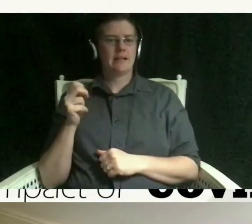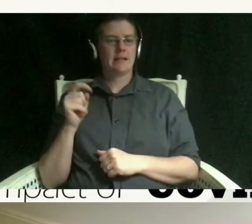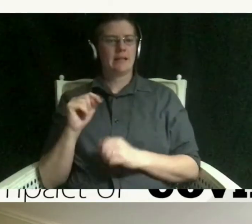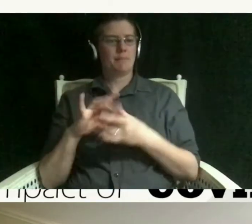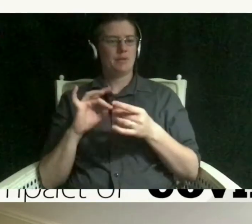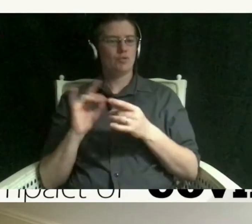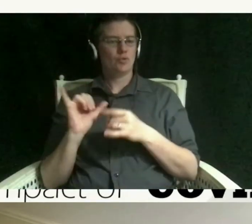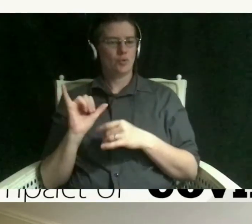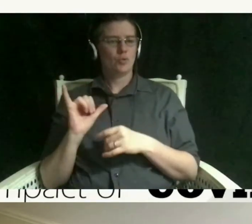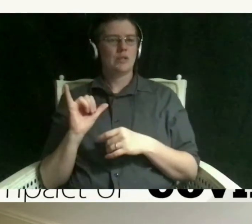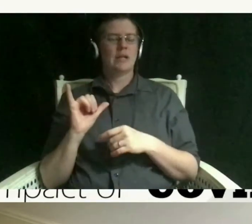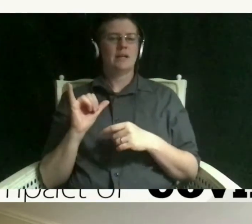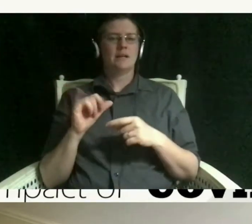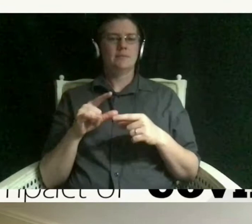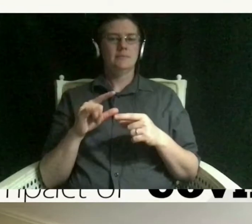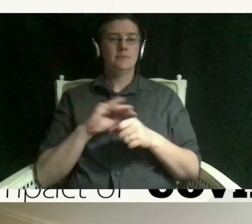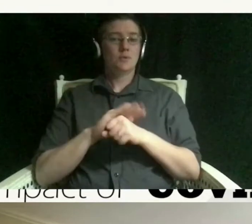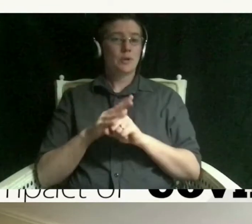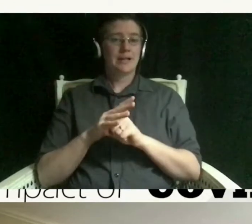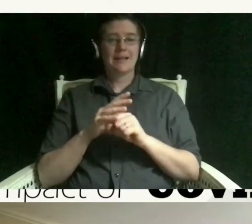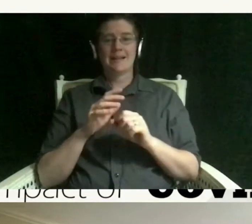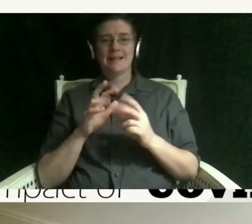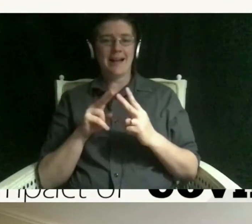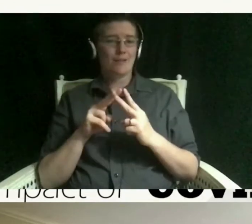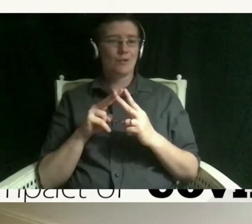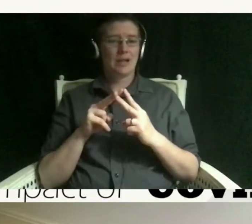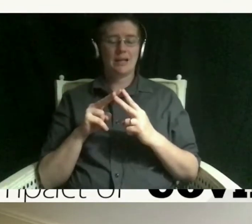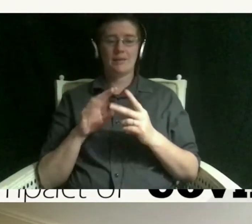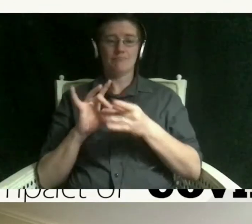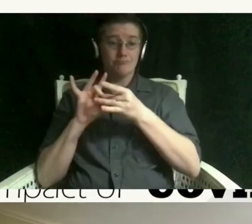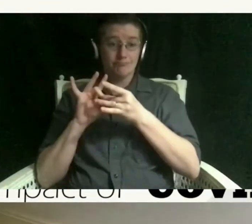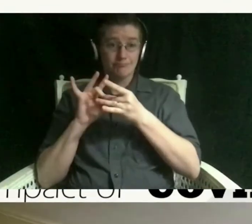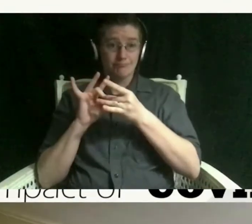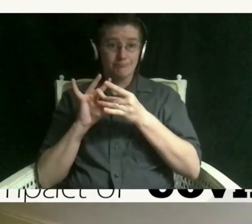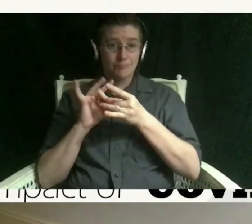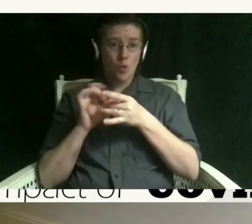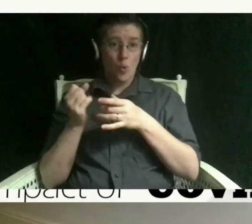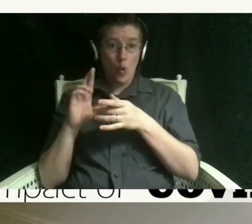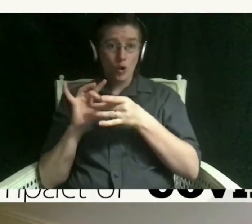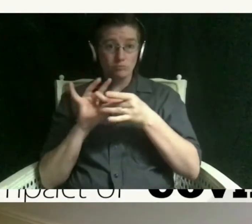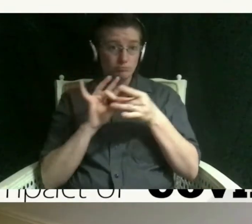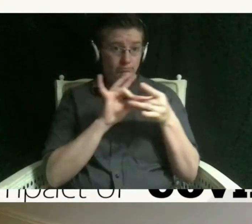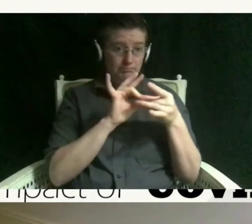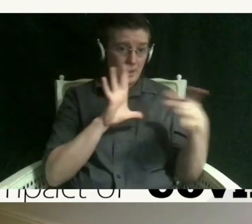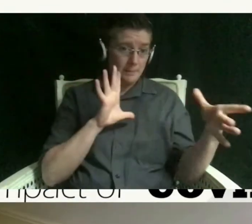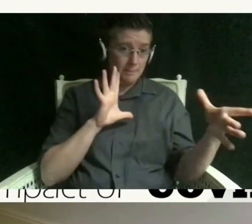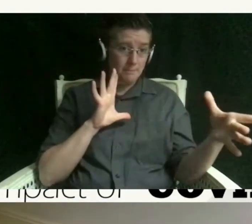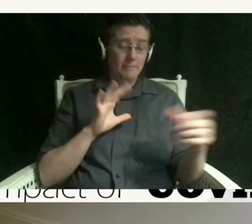corn theme could either like make or break bonds and um since they were separated and not good with